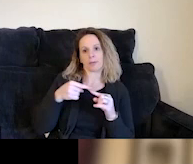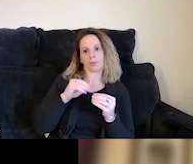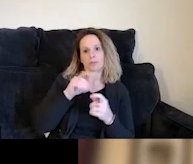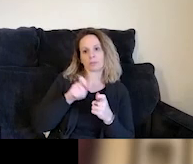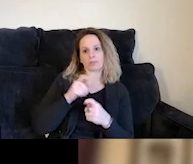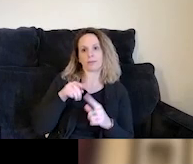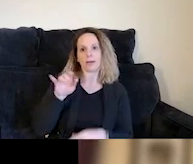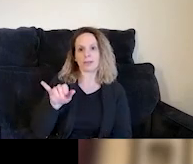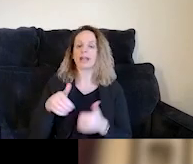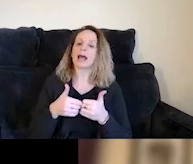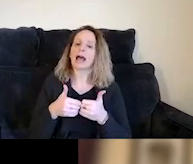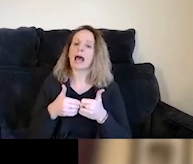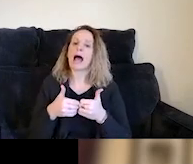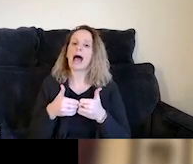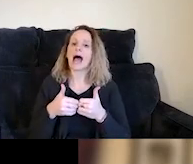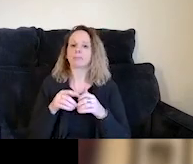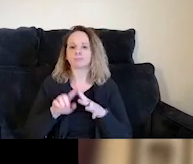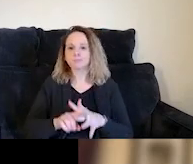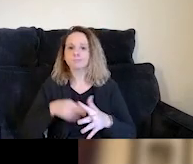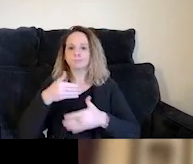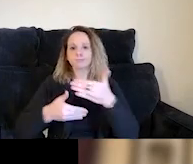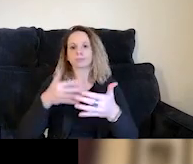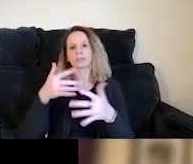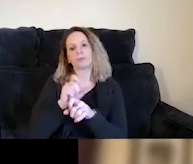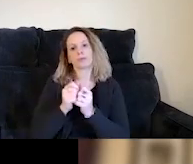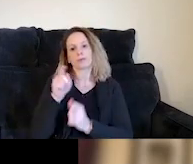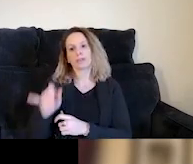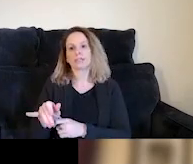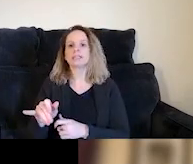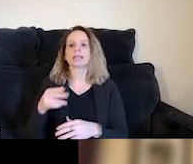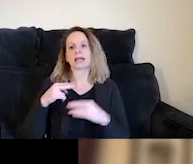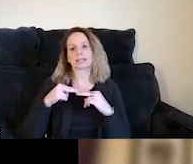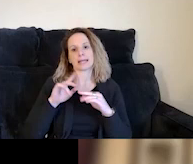about how that manifests in our work with TAY on a later slide, but I just wanna highlight that